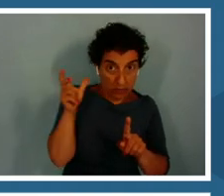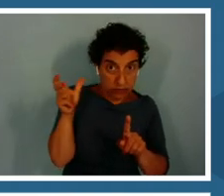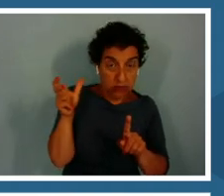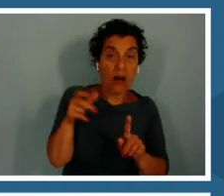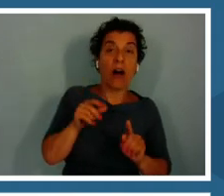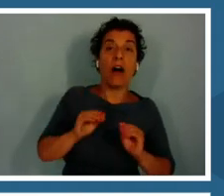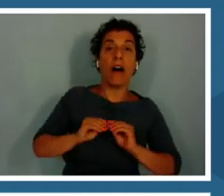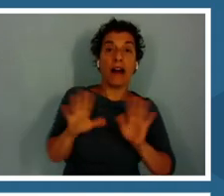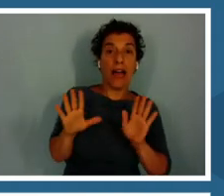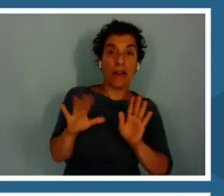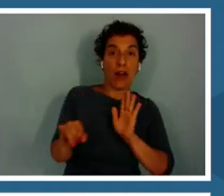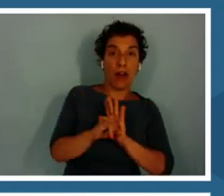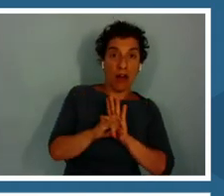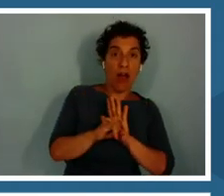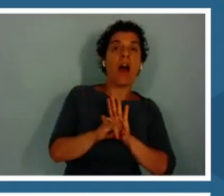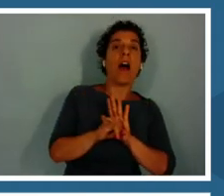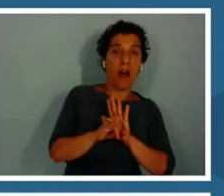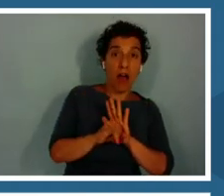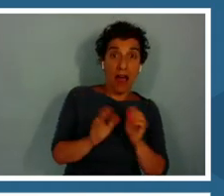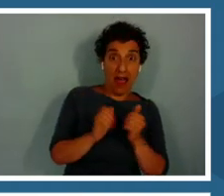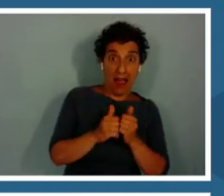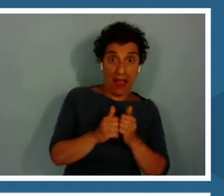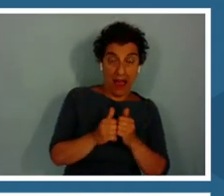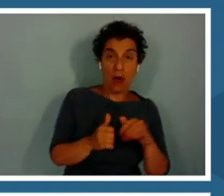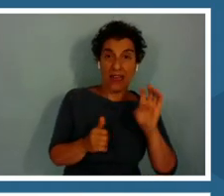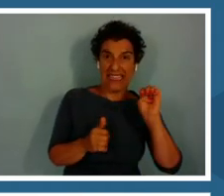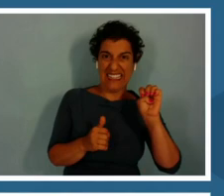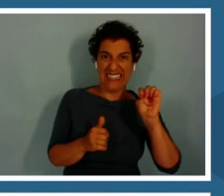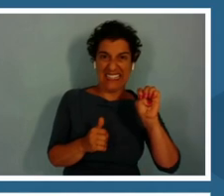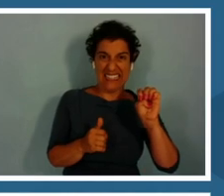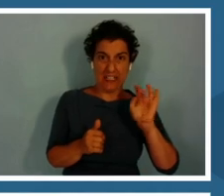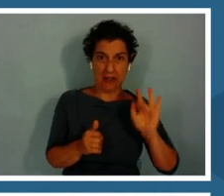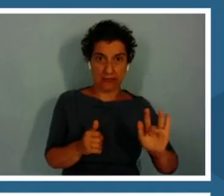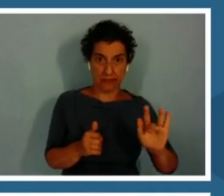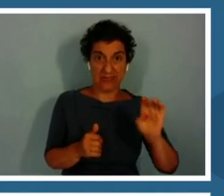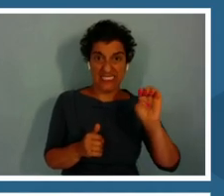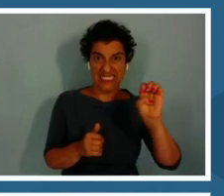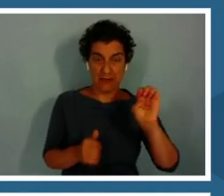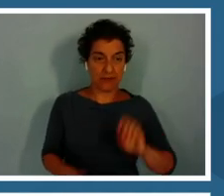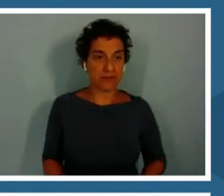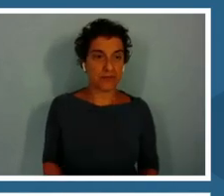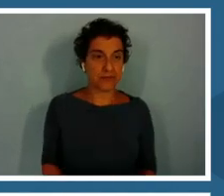it can be done by pressing the letter E key. This is similar to the real behavior.